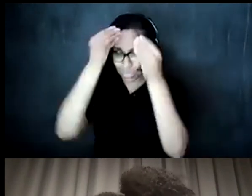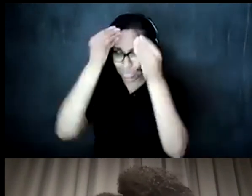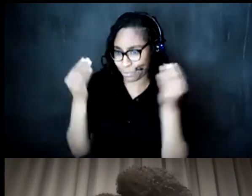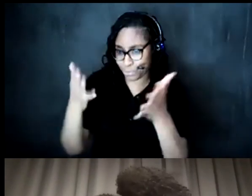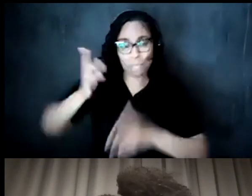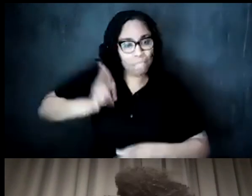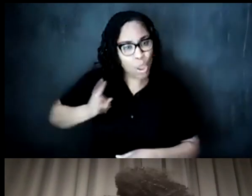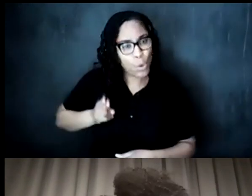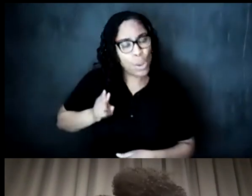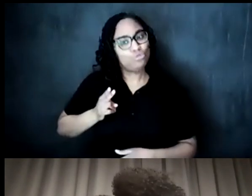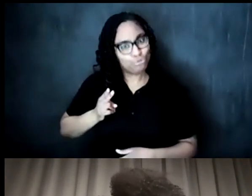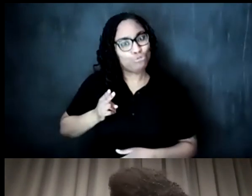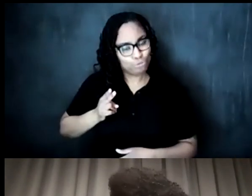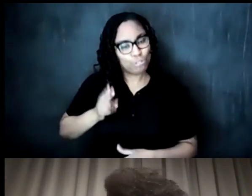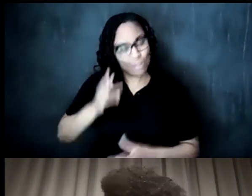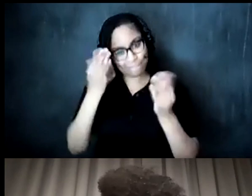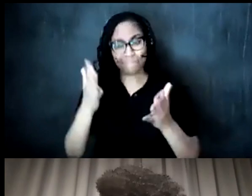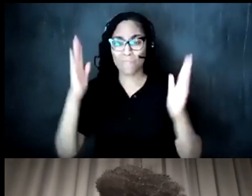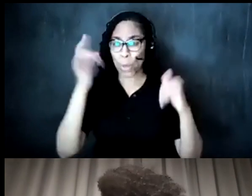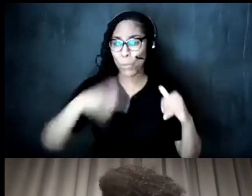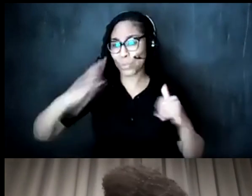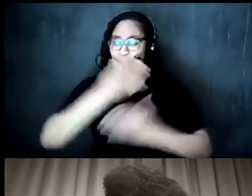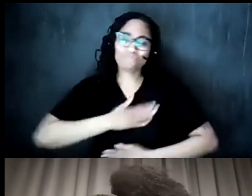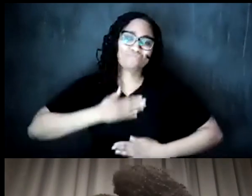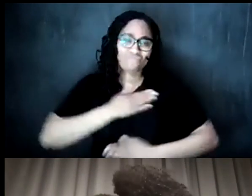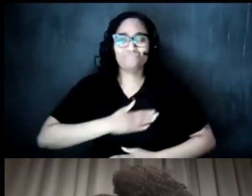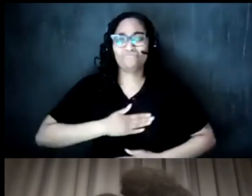and i just hope that everyone really enjoyed the experience that we curated for you today